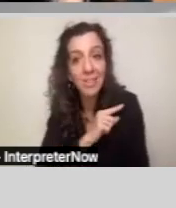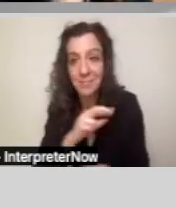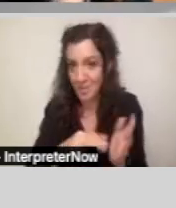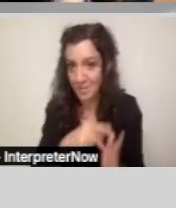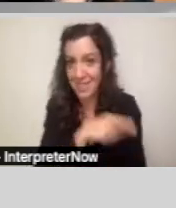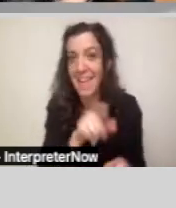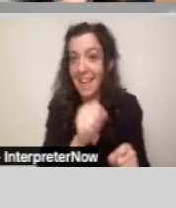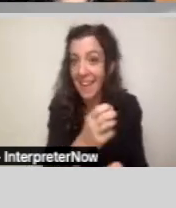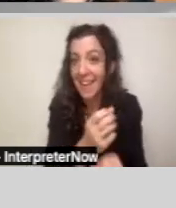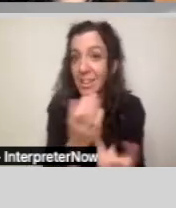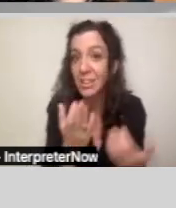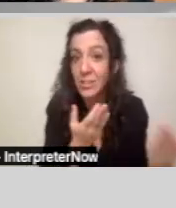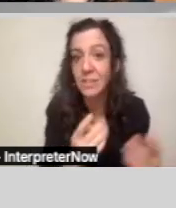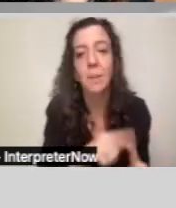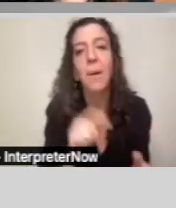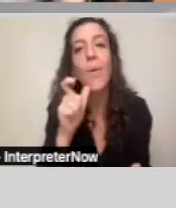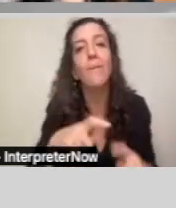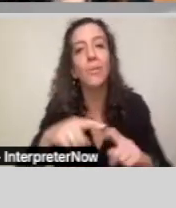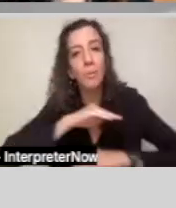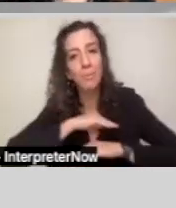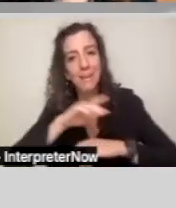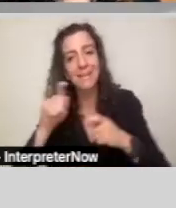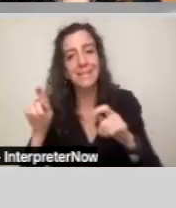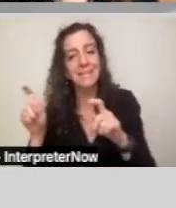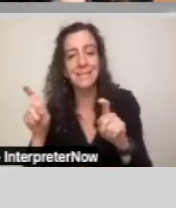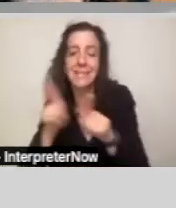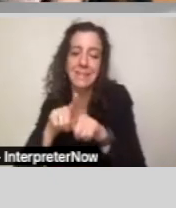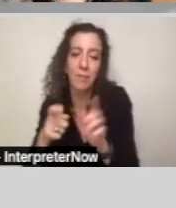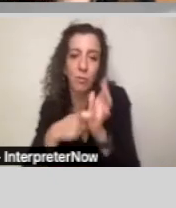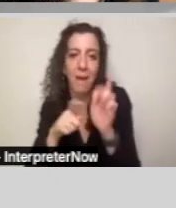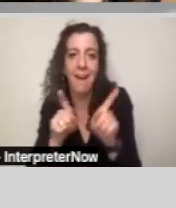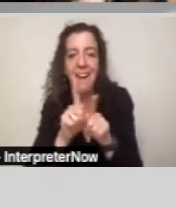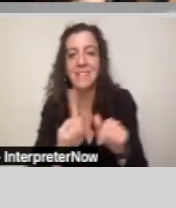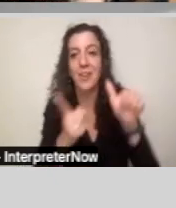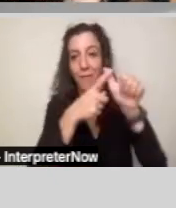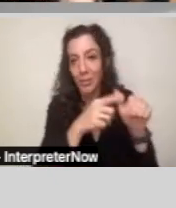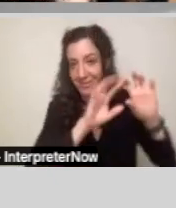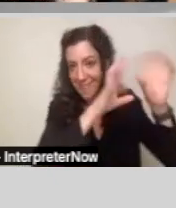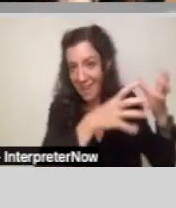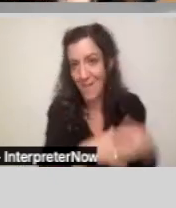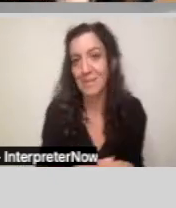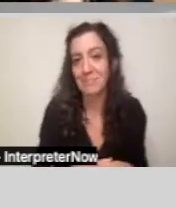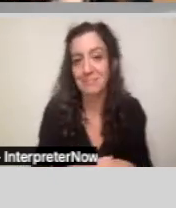but doesn't allow them to meet the same requirements as the ones on top.